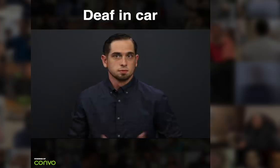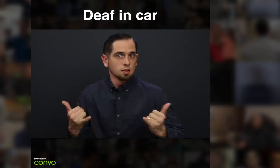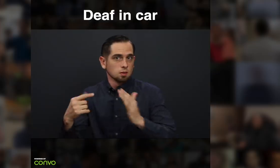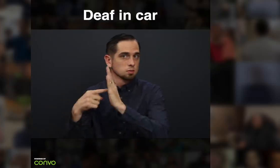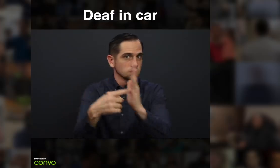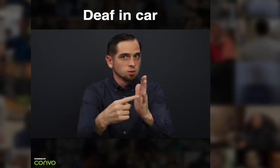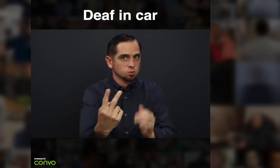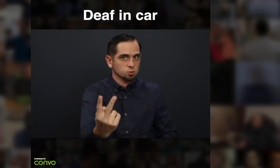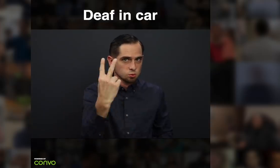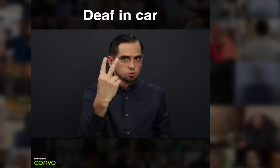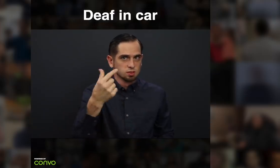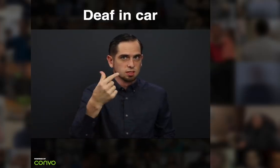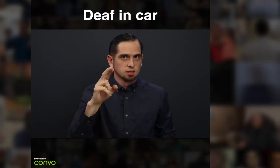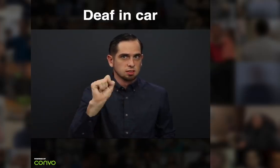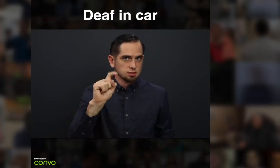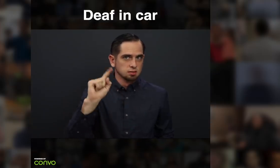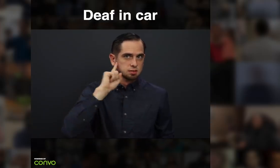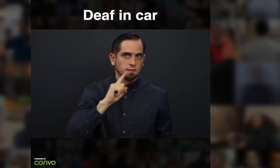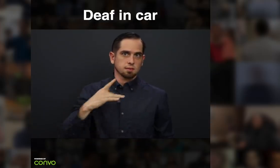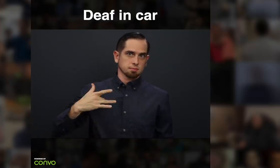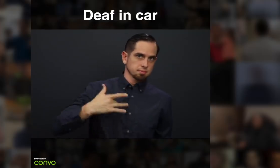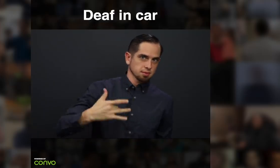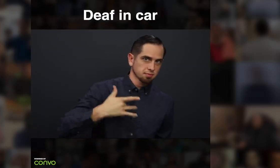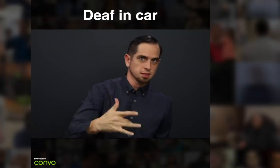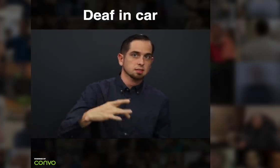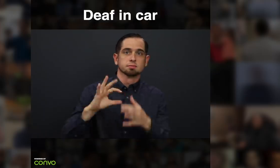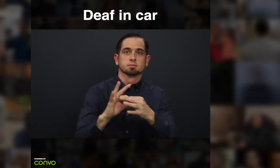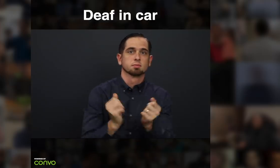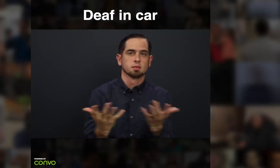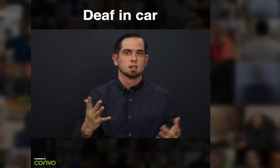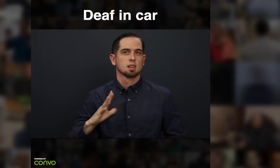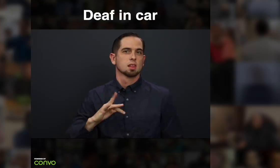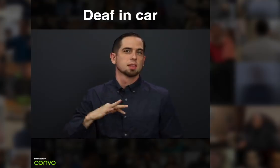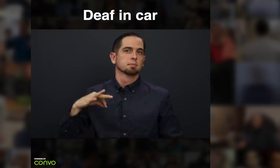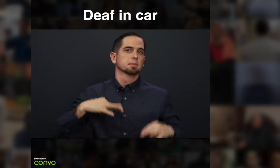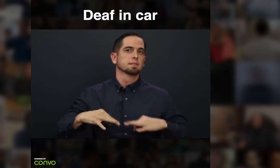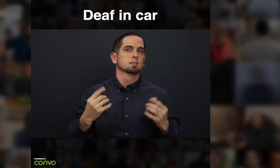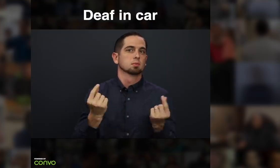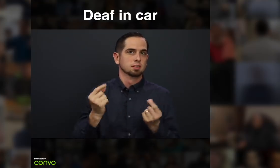Here are two guest Deaf Bing about the benefits